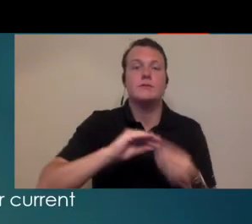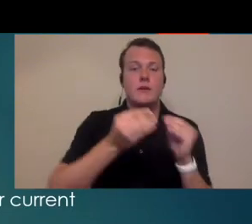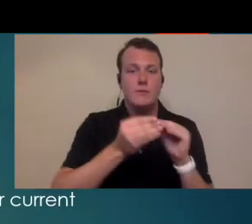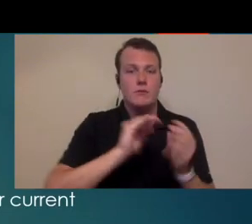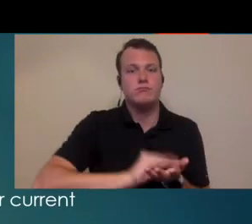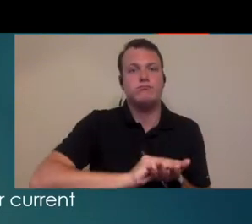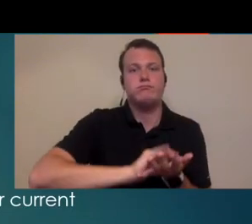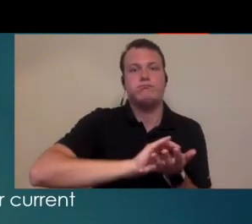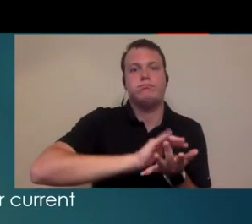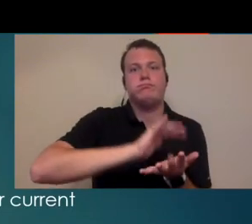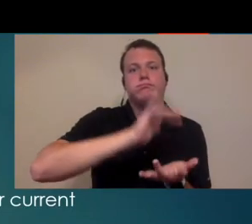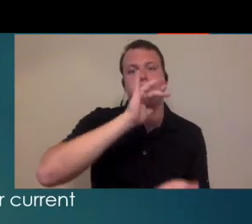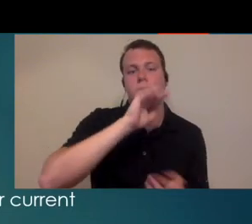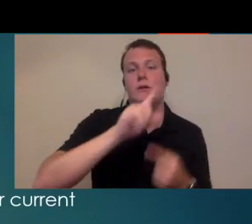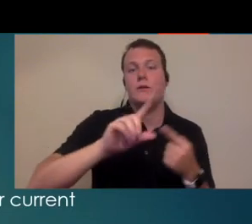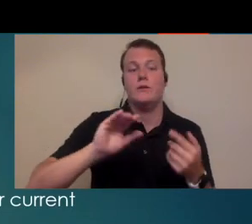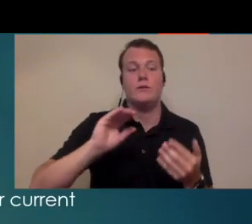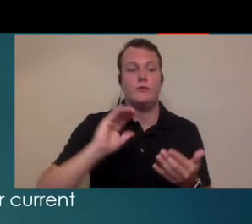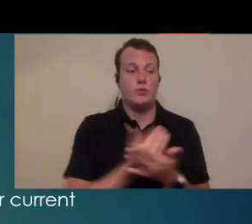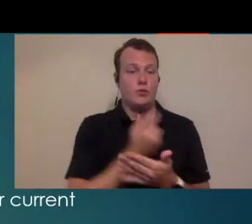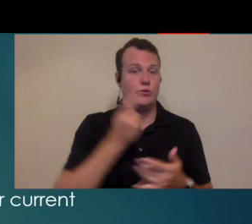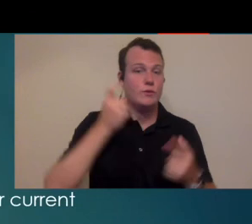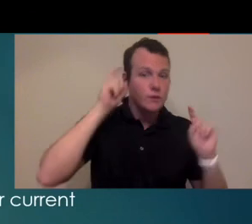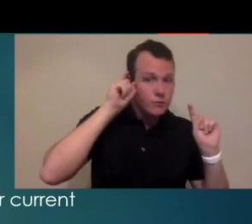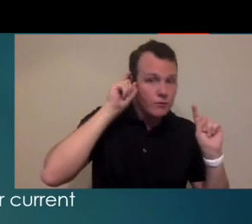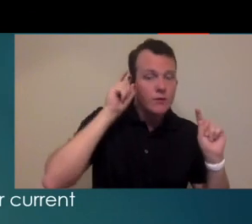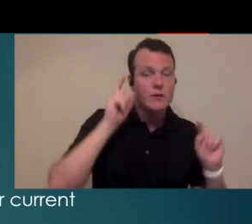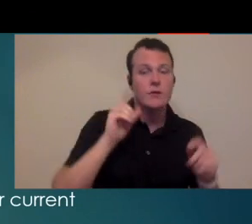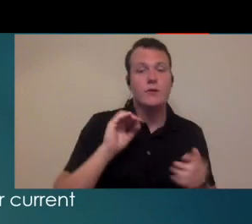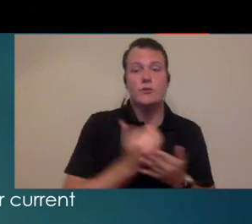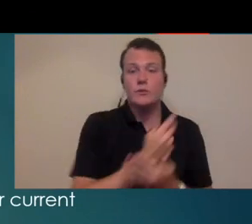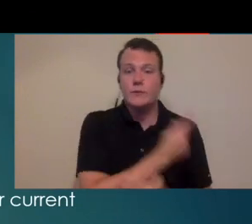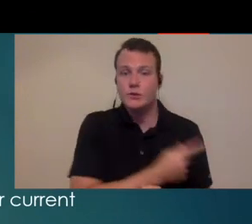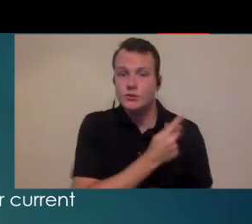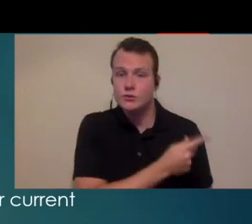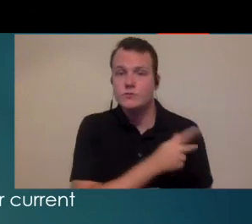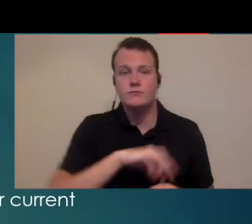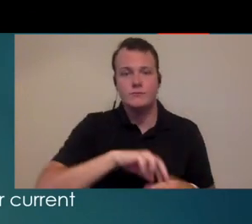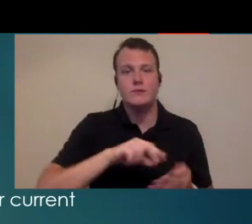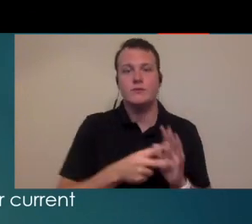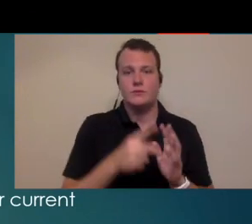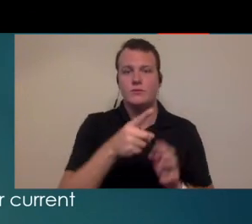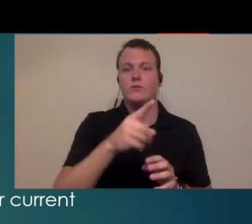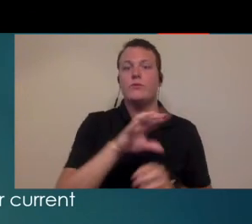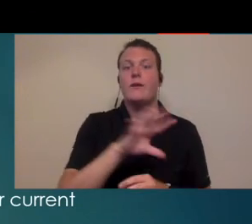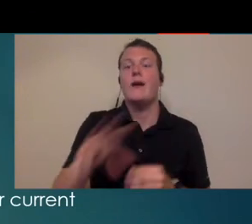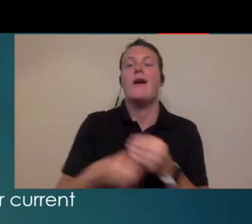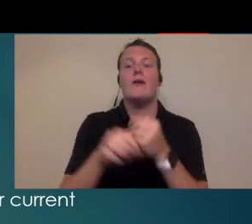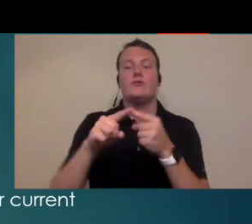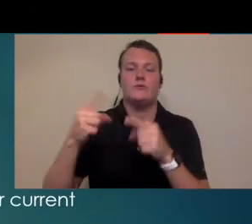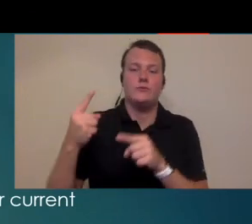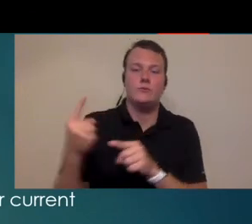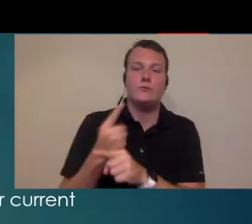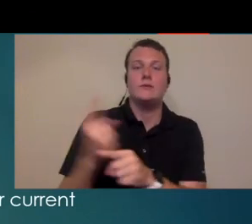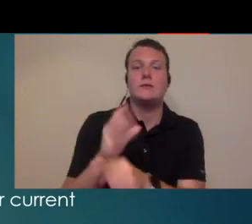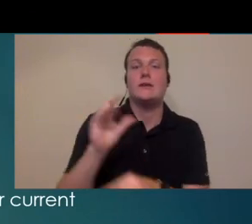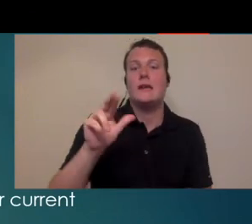database so every time you fit a new patient with new hearing aids or a new patient to your clinic you're adding to the amount of routine care or maybe